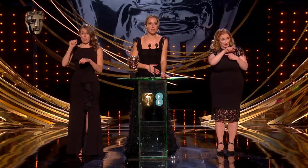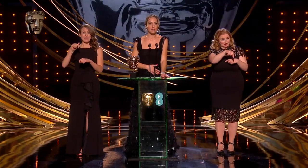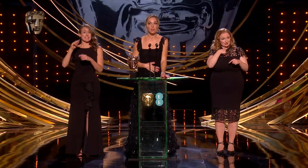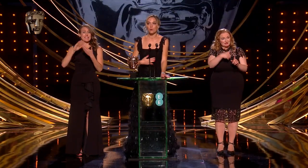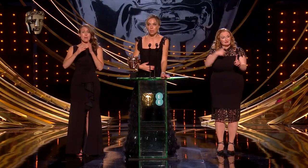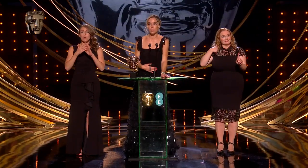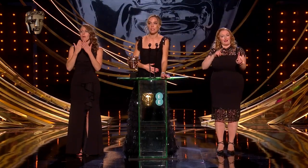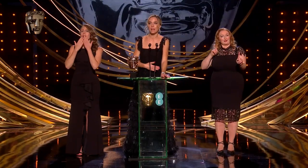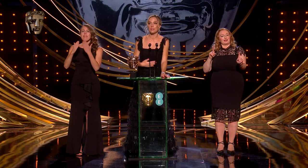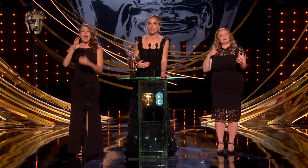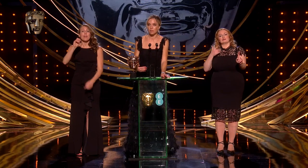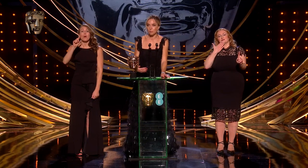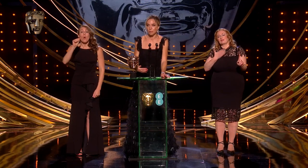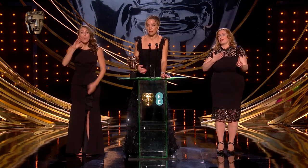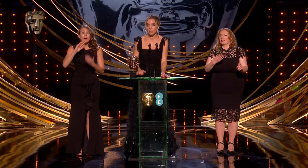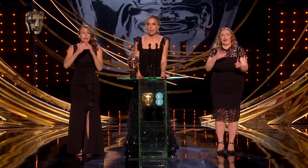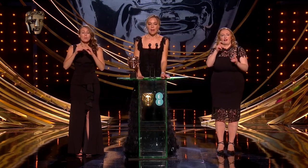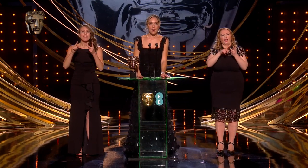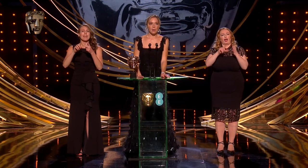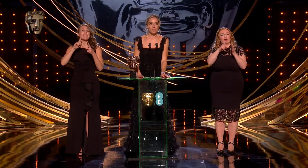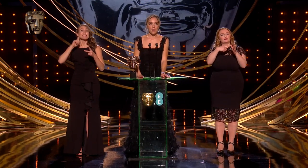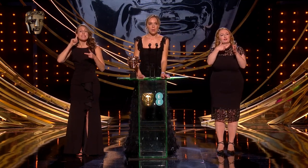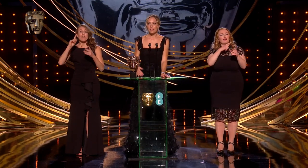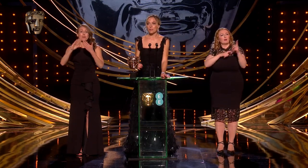the CODA community and the deaf community. I want to thank the